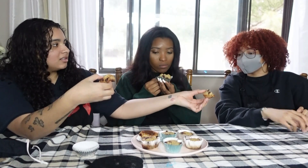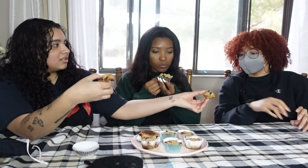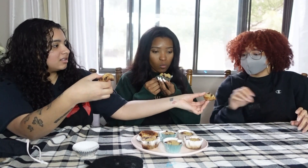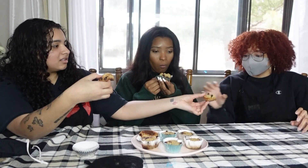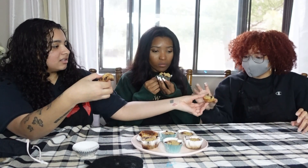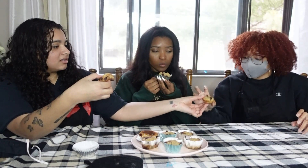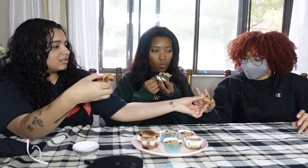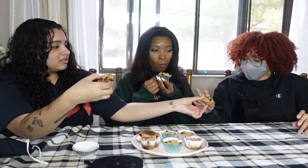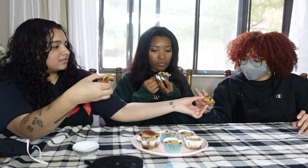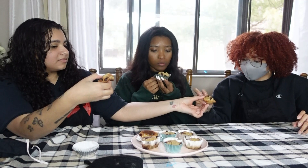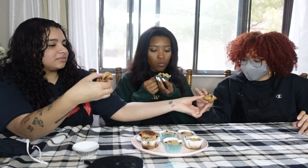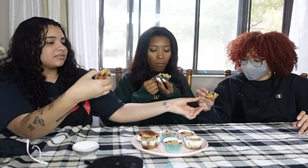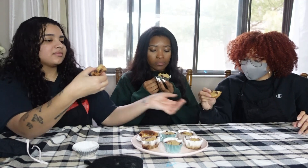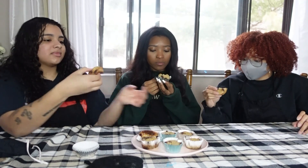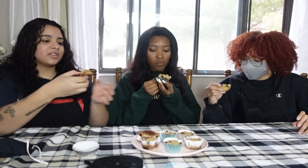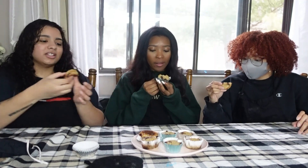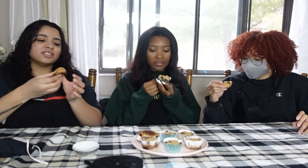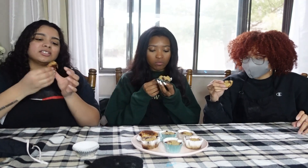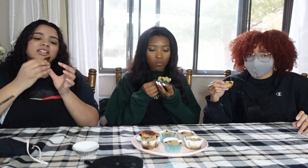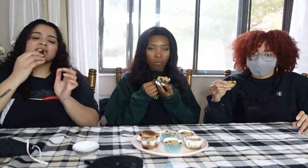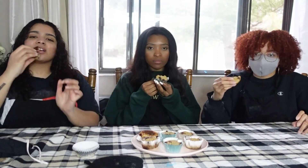it looks nice it does look nice